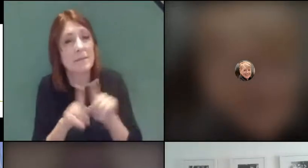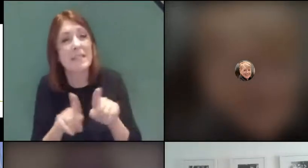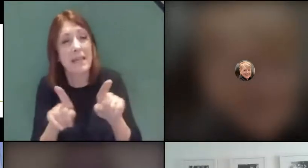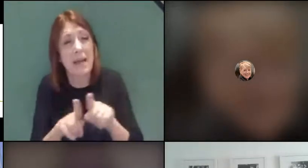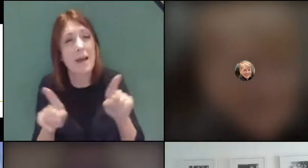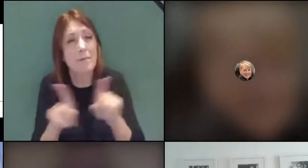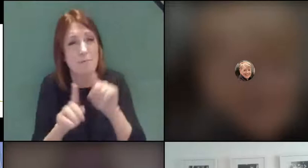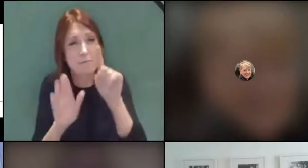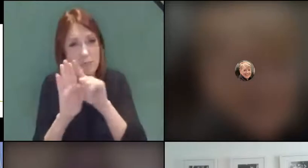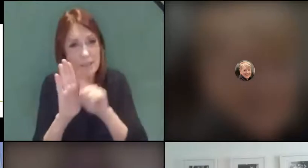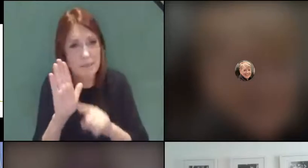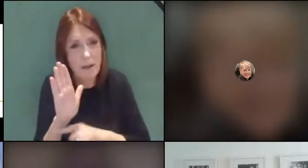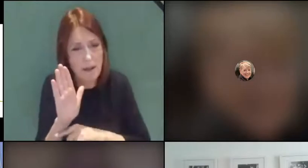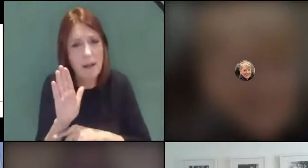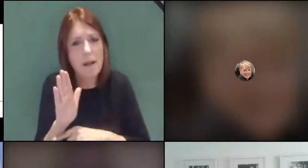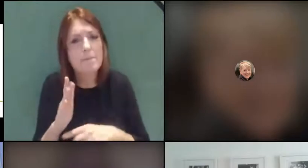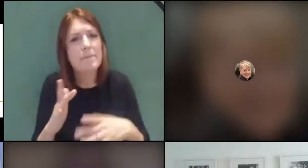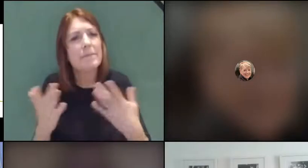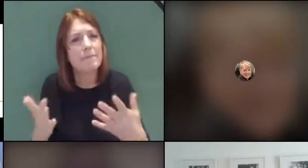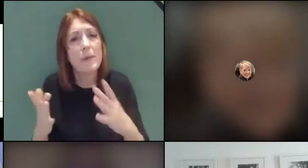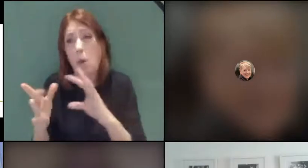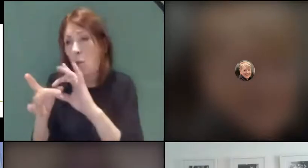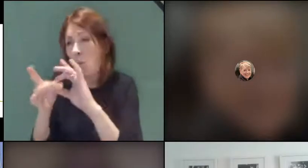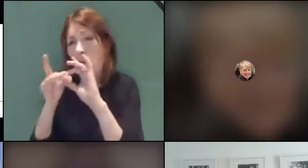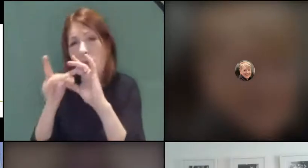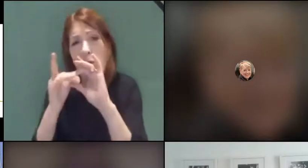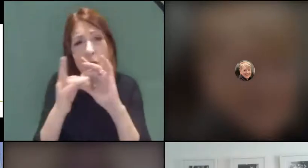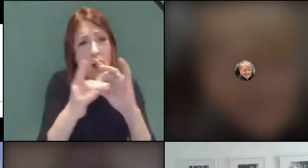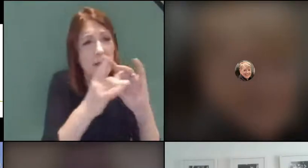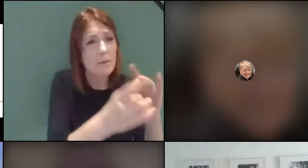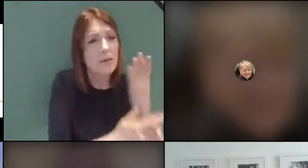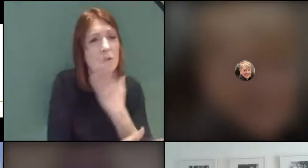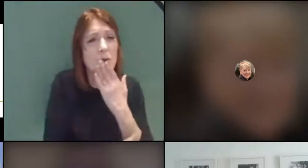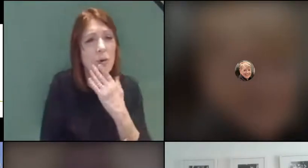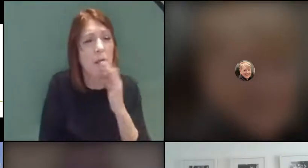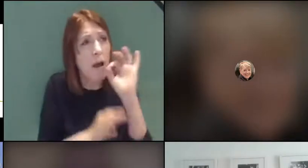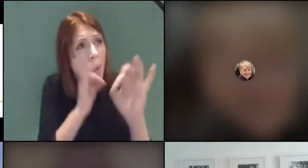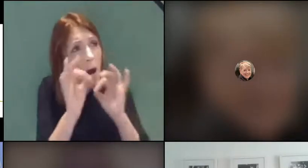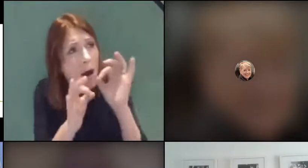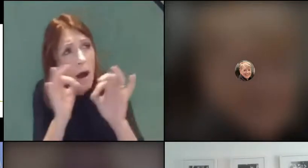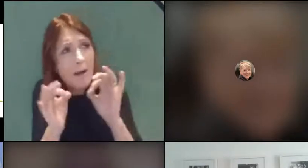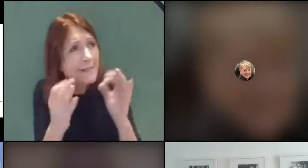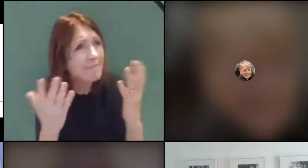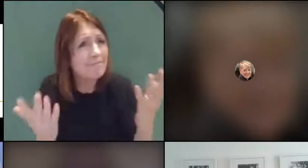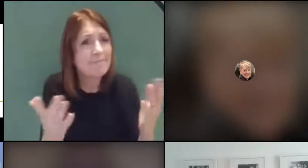been doing is working with our schools to say: "How can we see what students have done, because